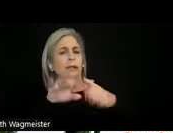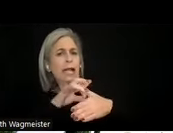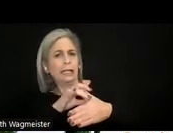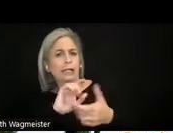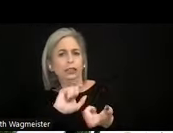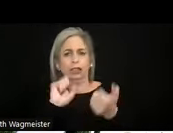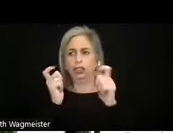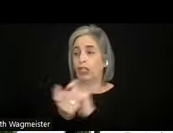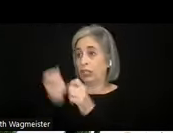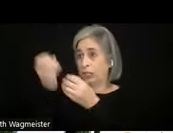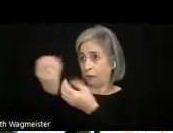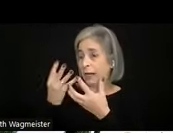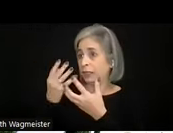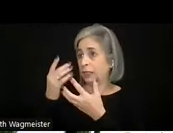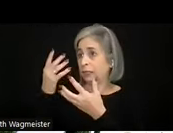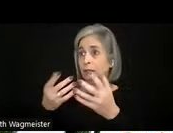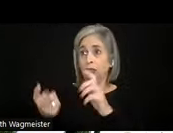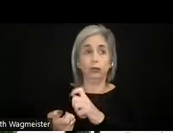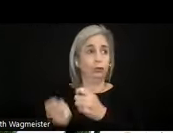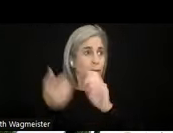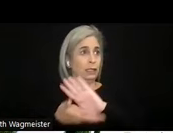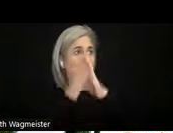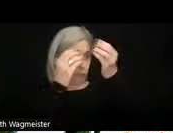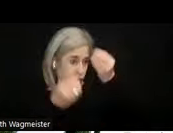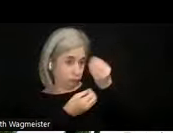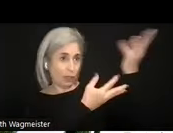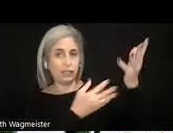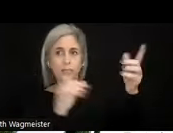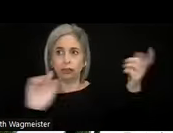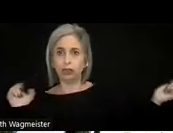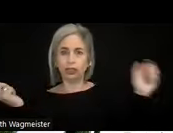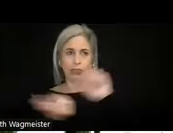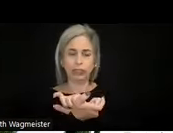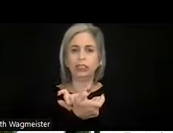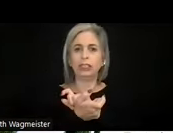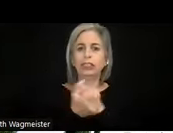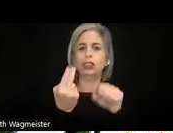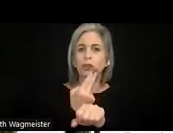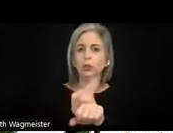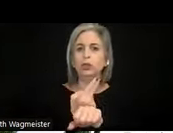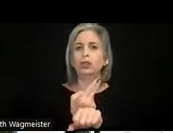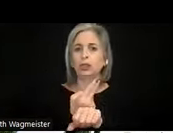from one format to another one providing assistance to repair accessibility issues.